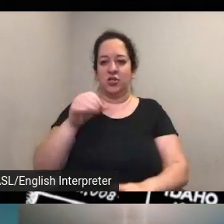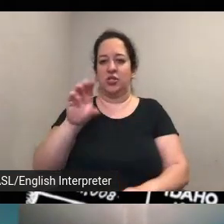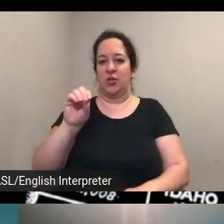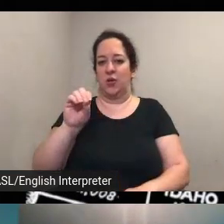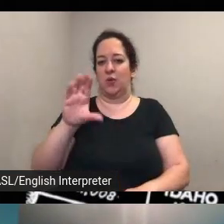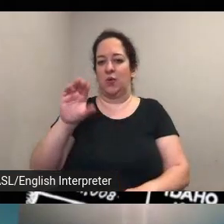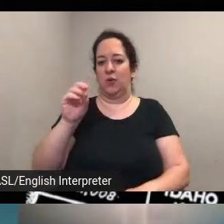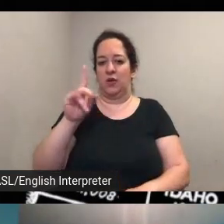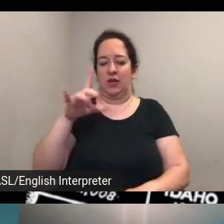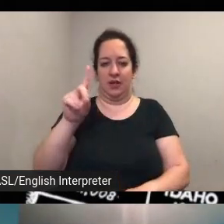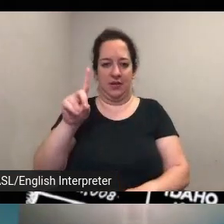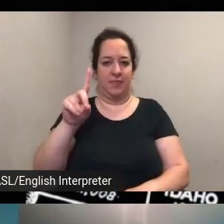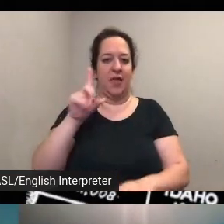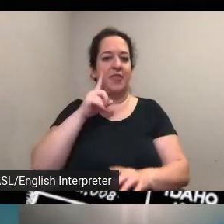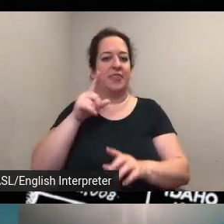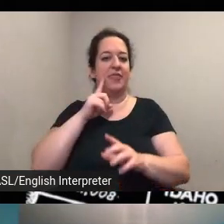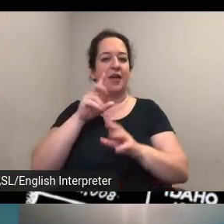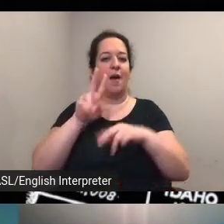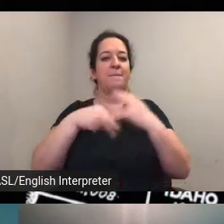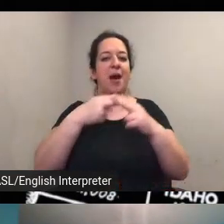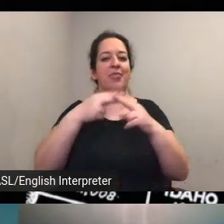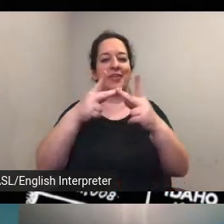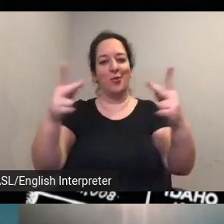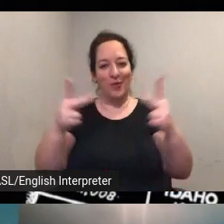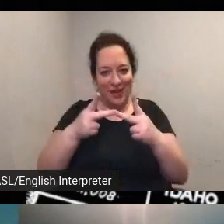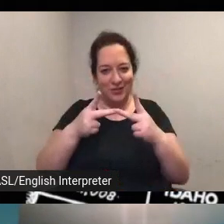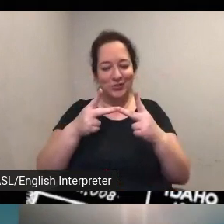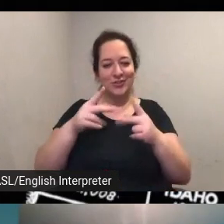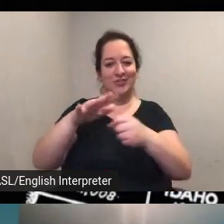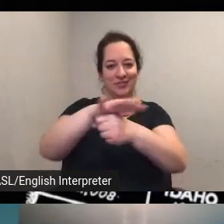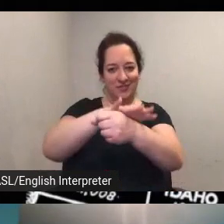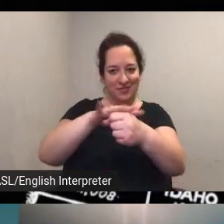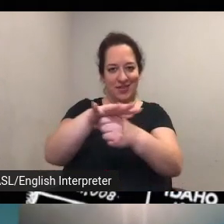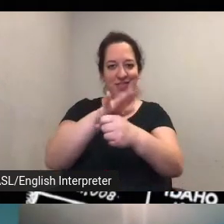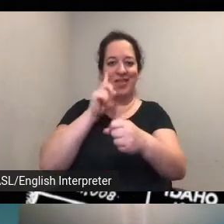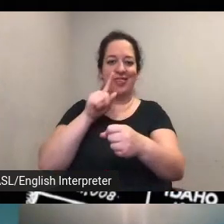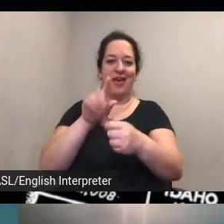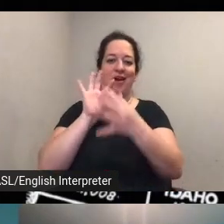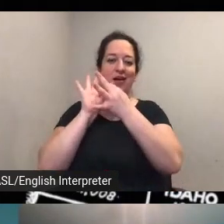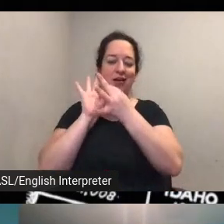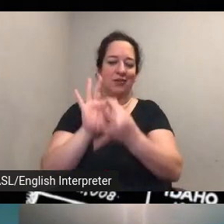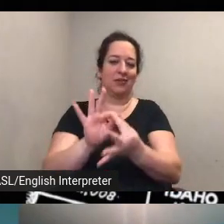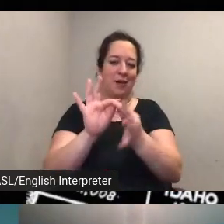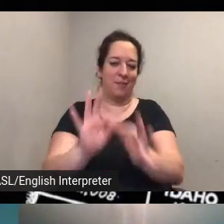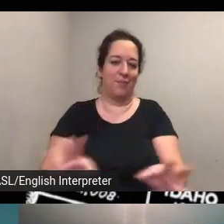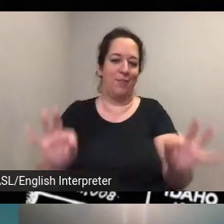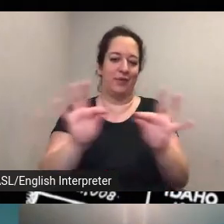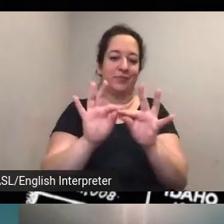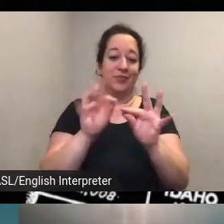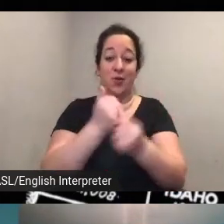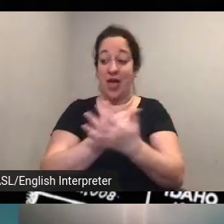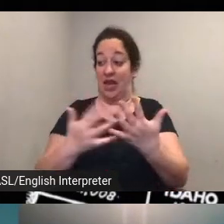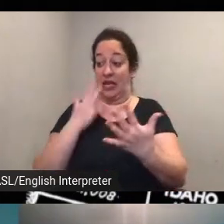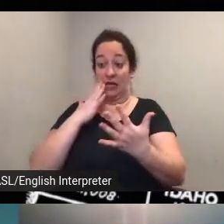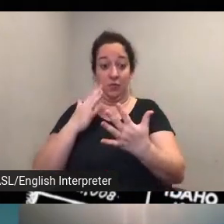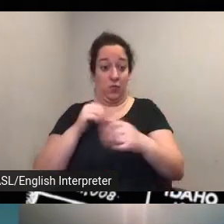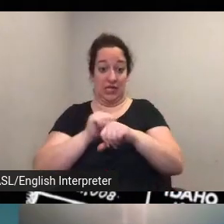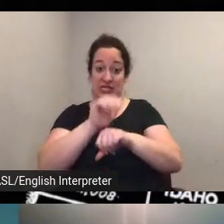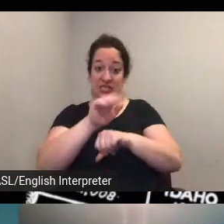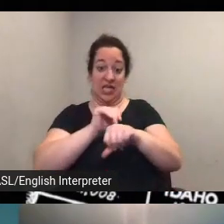to um so we could certainly send you any recordings that come in and ones that we already have in our archive